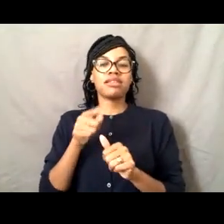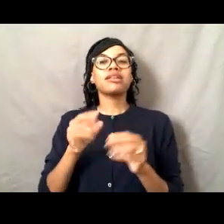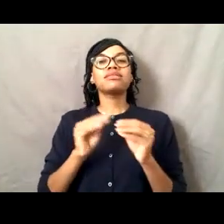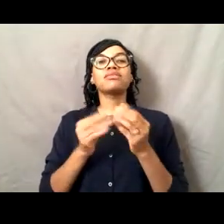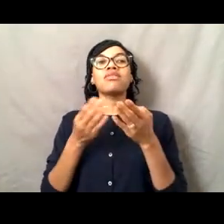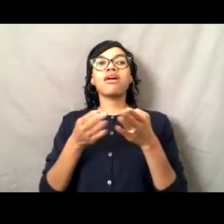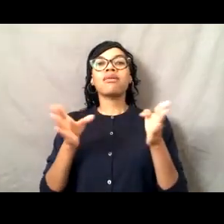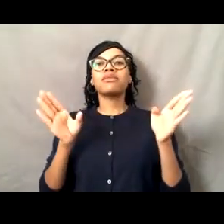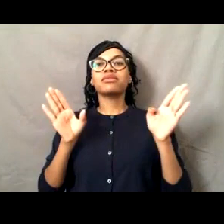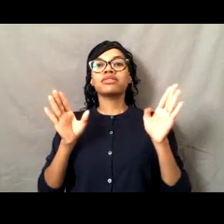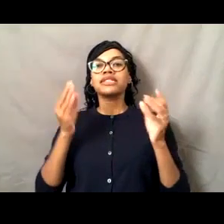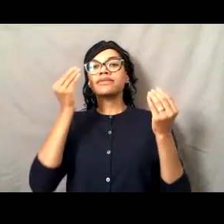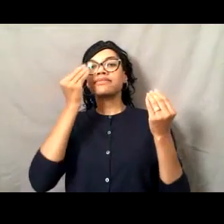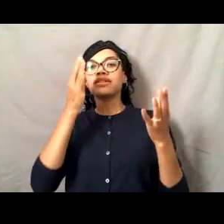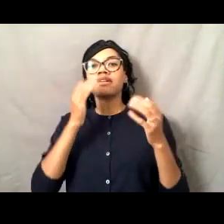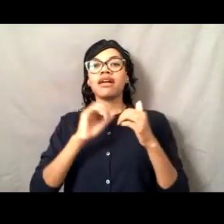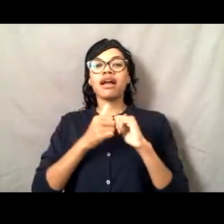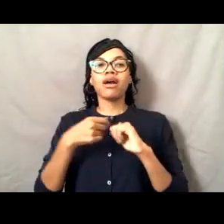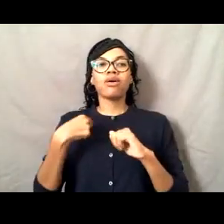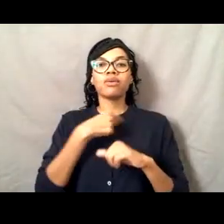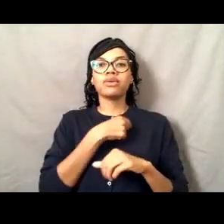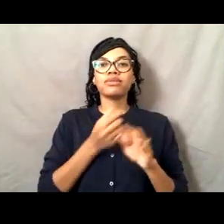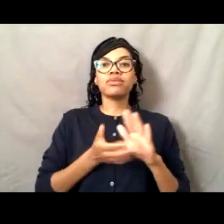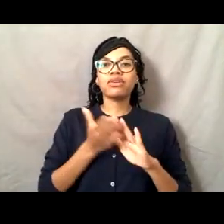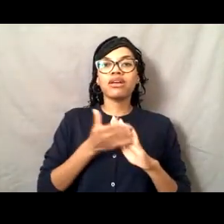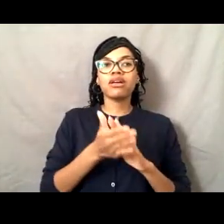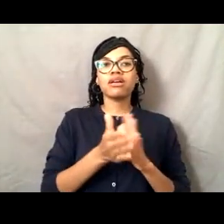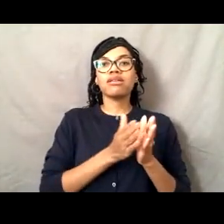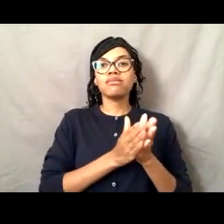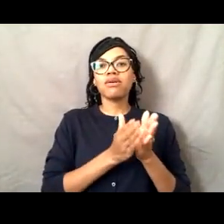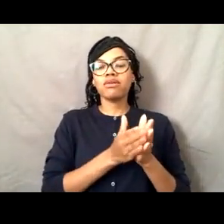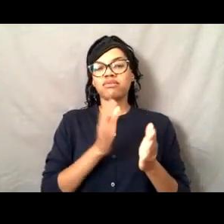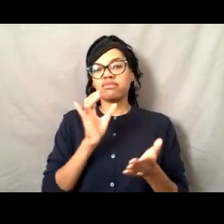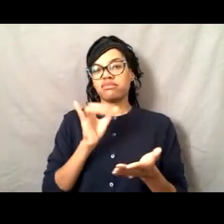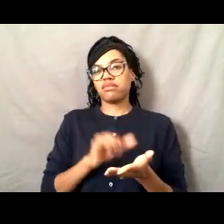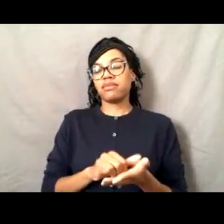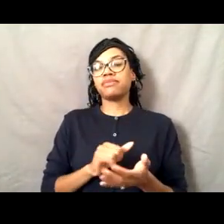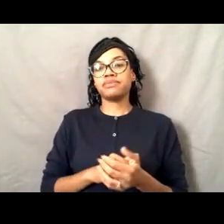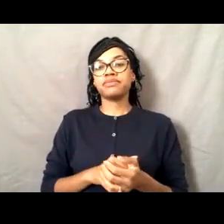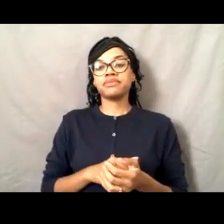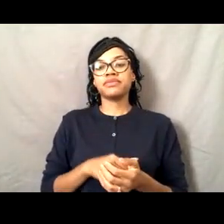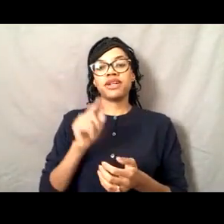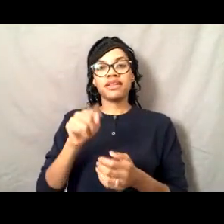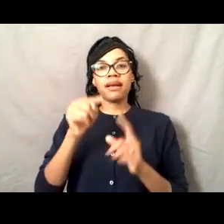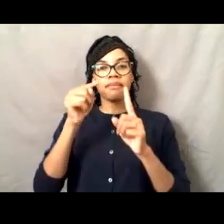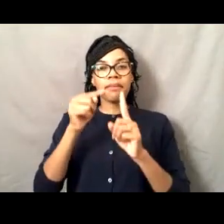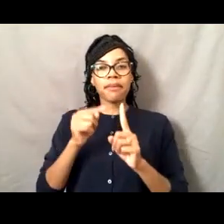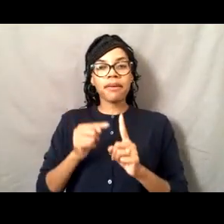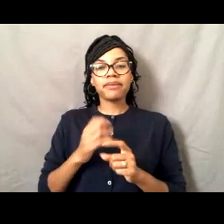and it kind of lays out all those safety guidelines. So my job was to oversee all of that.